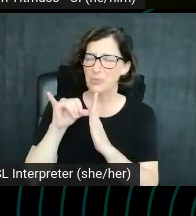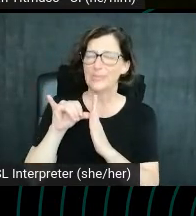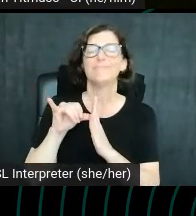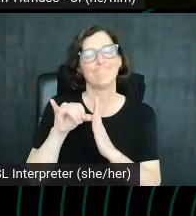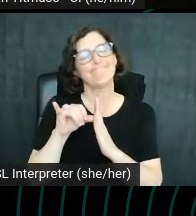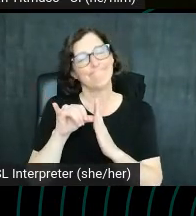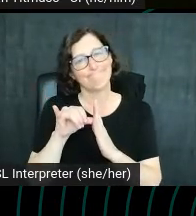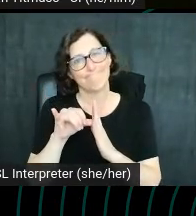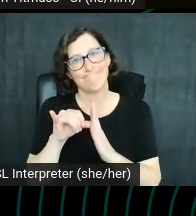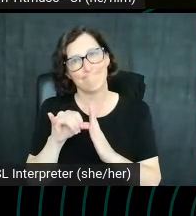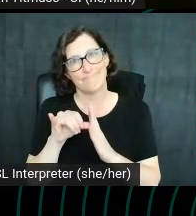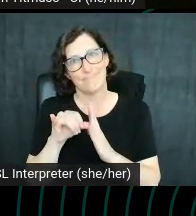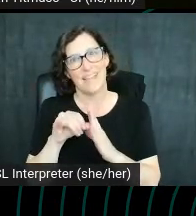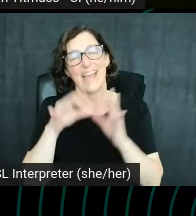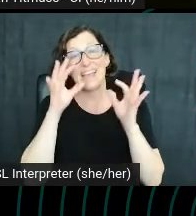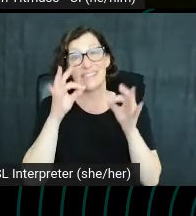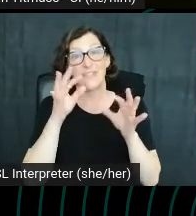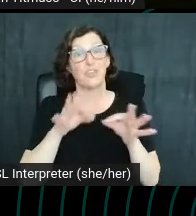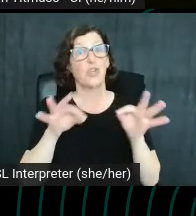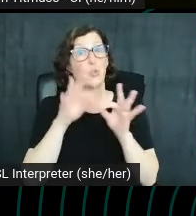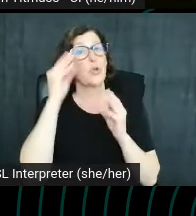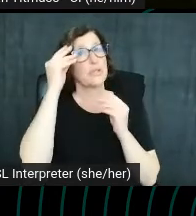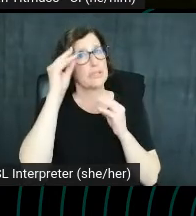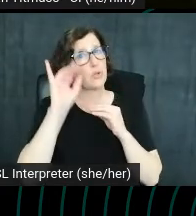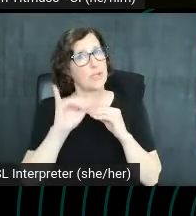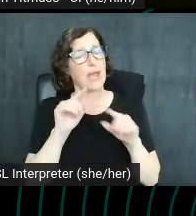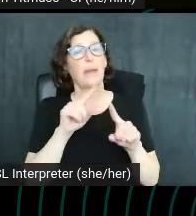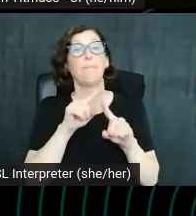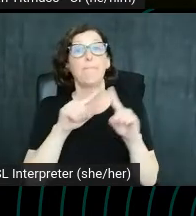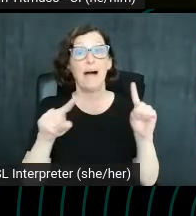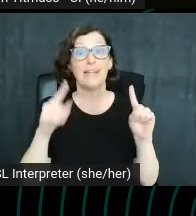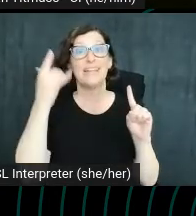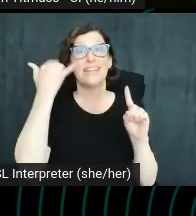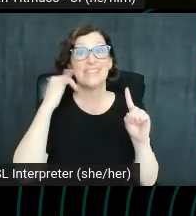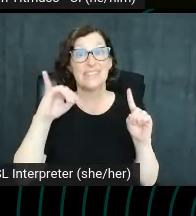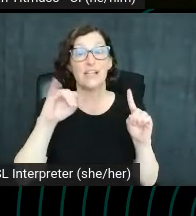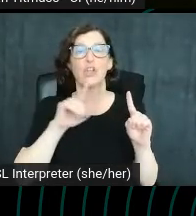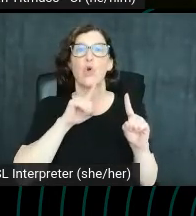And it's definitely worth considering that, but it's still a really really useful resource.